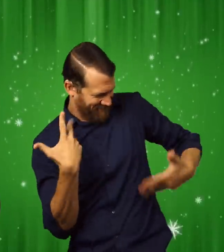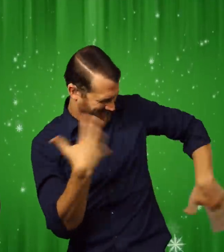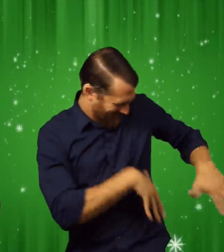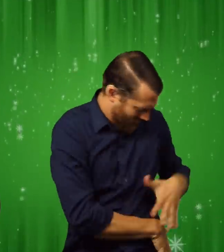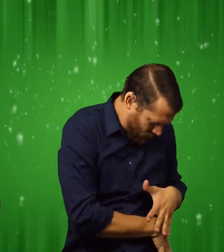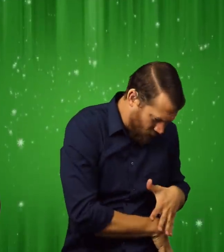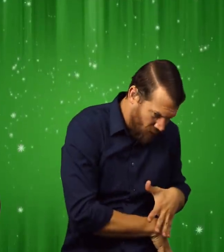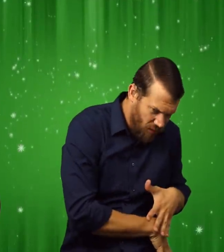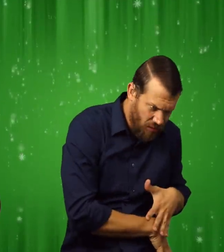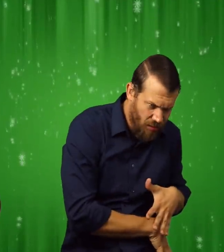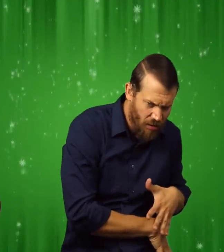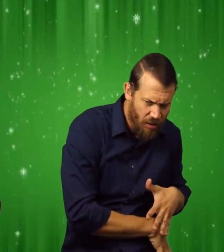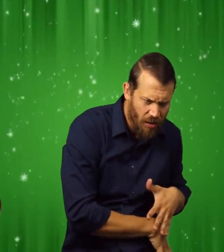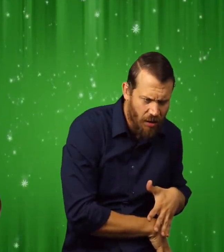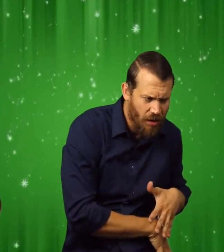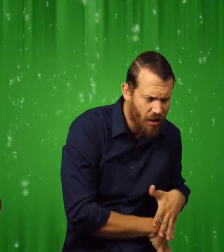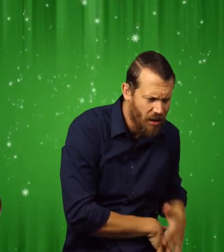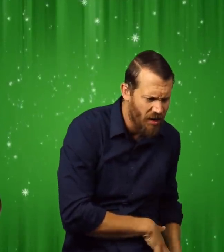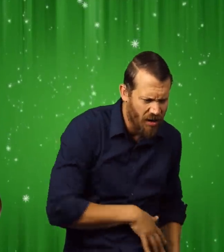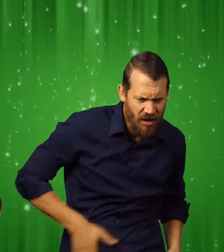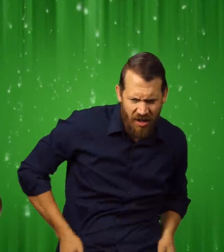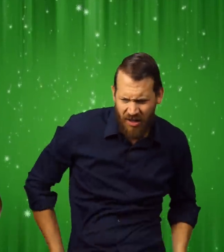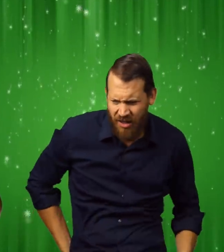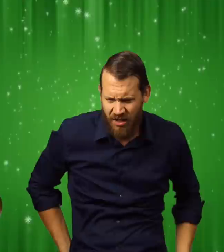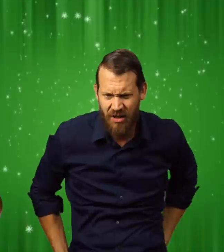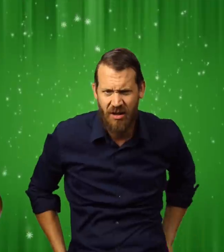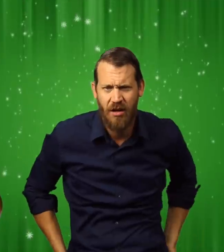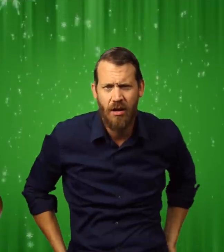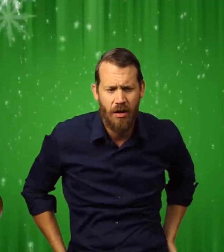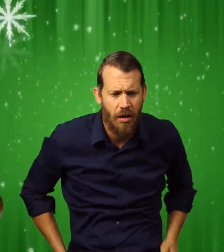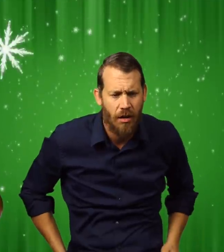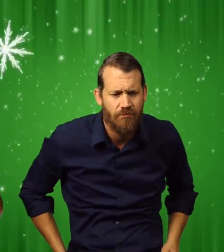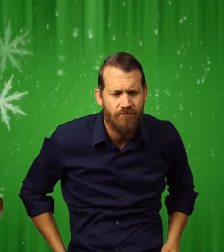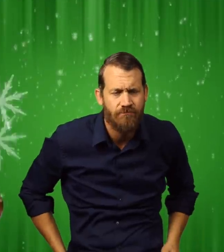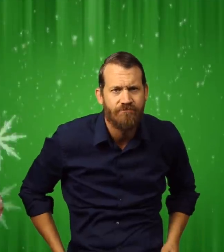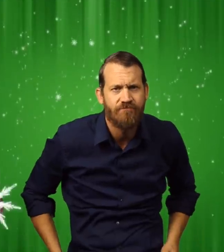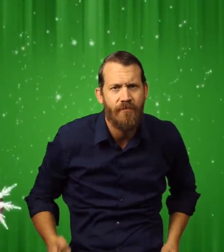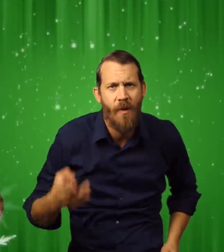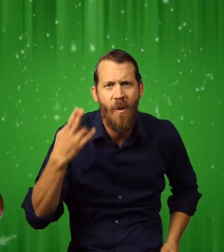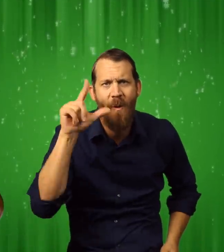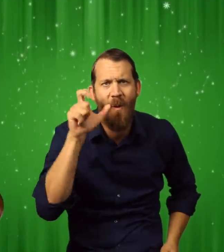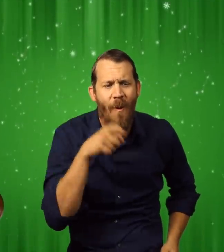I reached into my pocket but the only thing I felt was a hole.